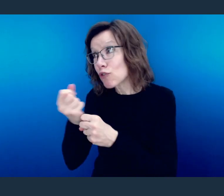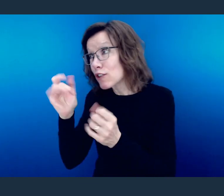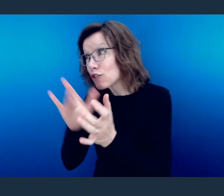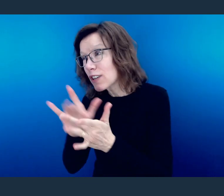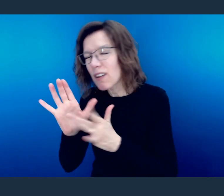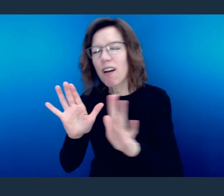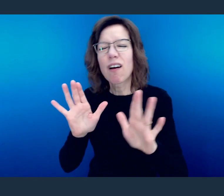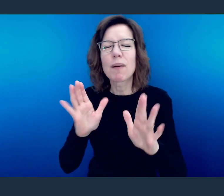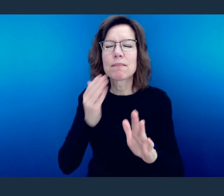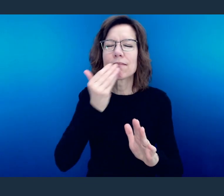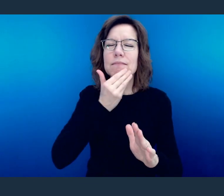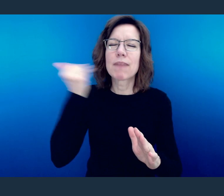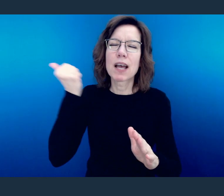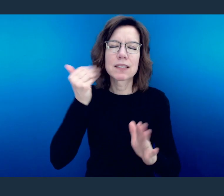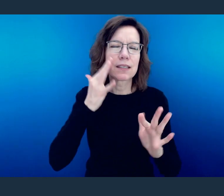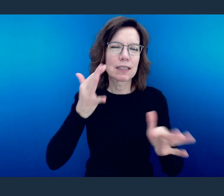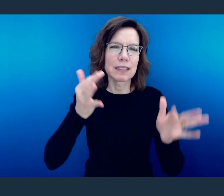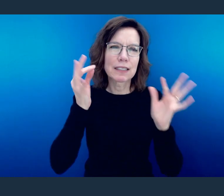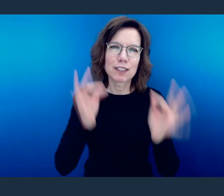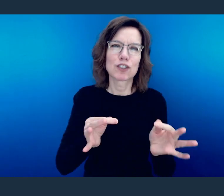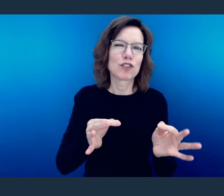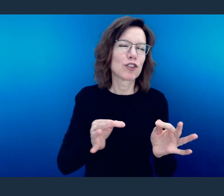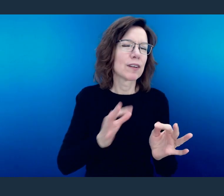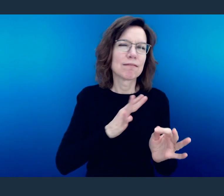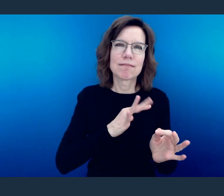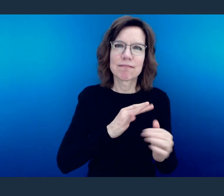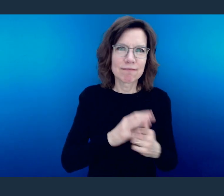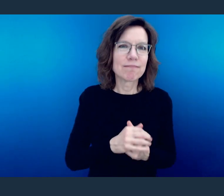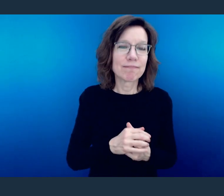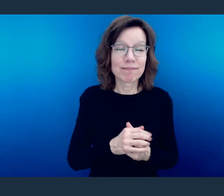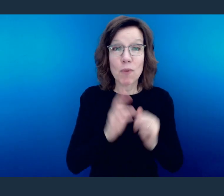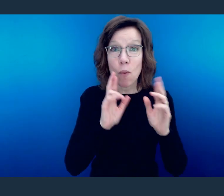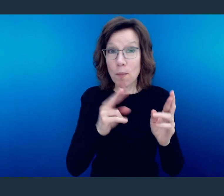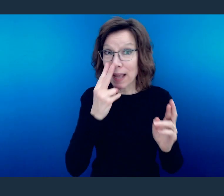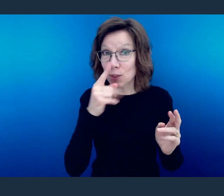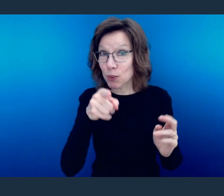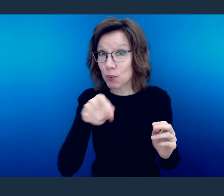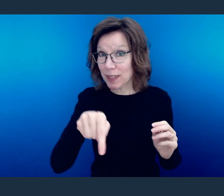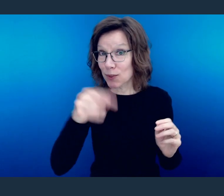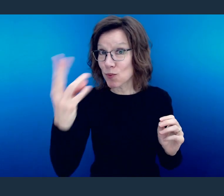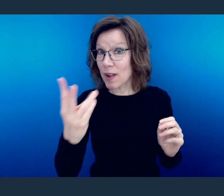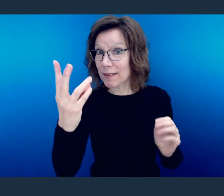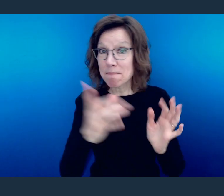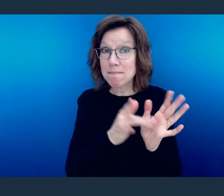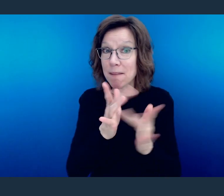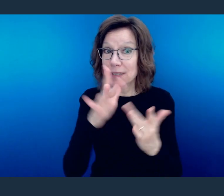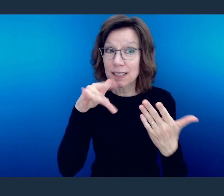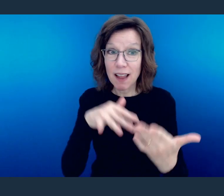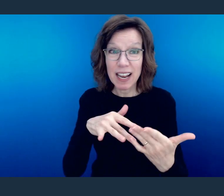It is the best decision you can ever make. I hope I will see you on Wednesday for Bible study.